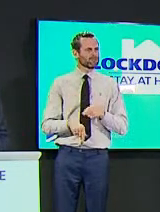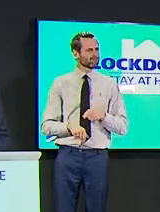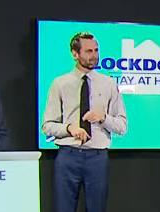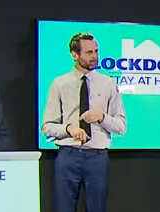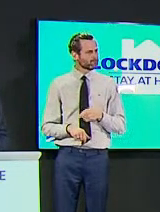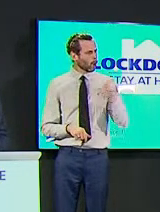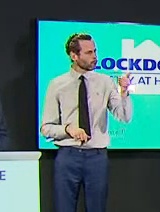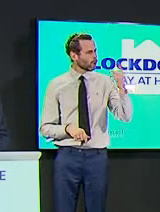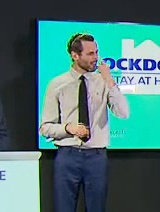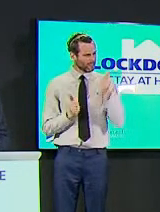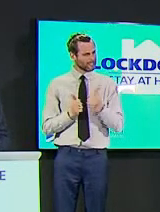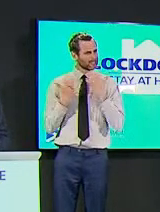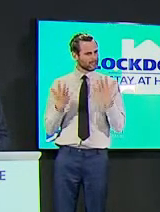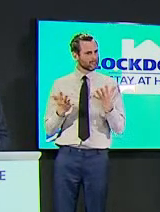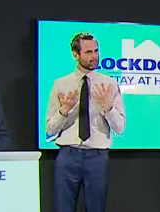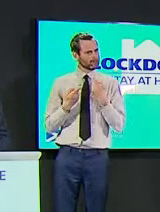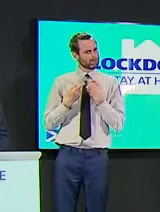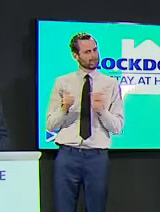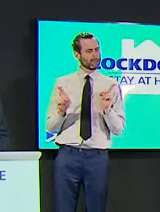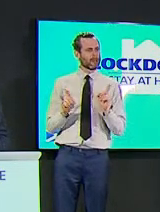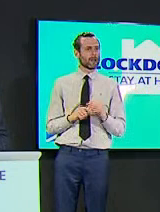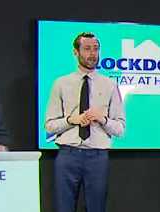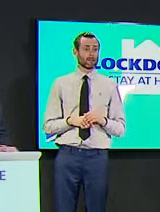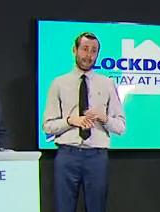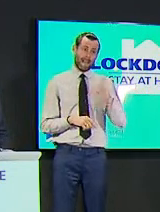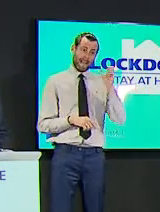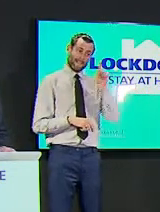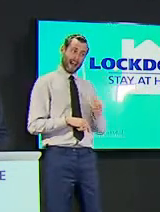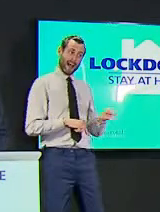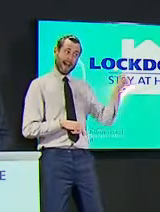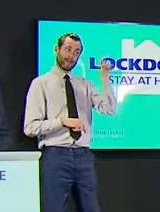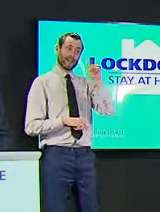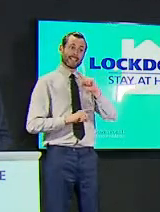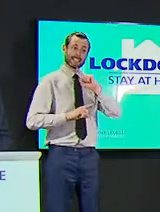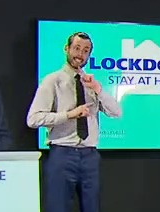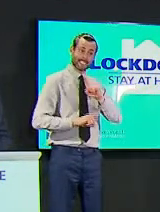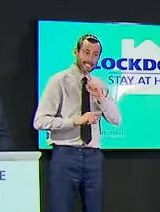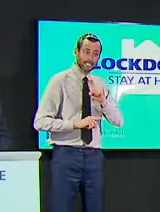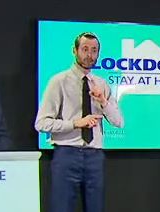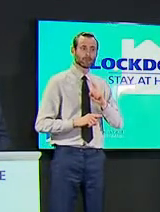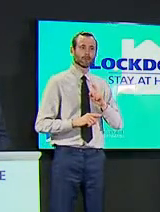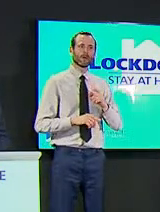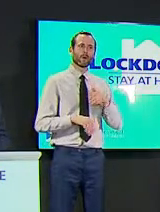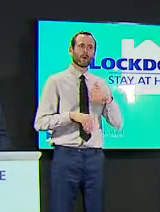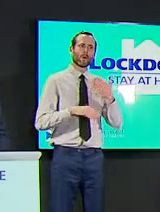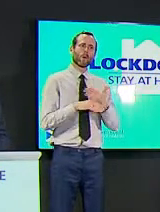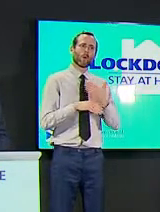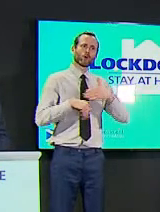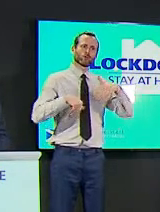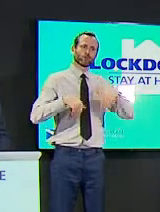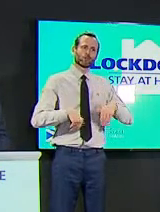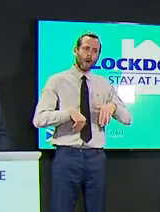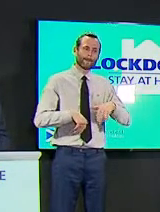teachers out there and shop workers and police officers who are clearly at a much higher risk